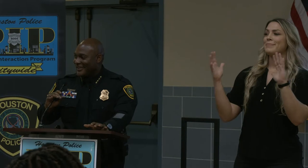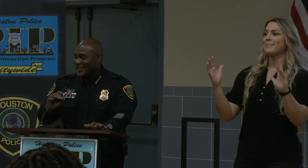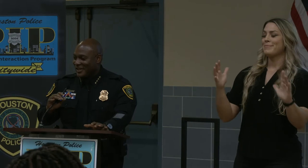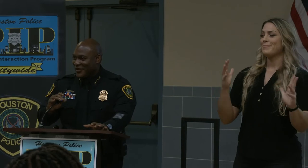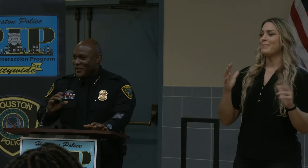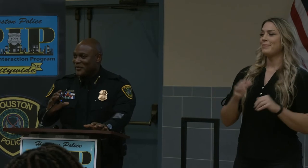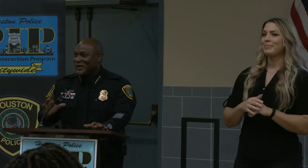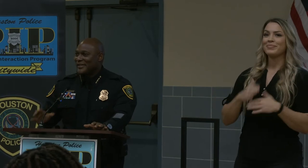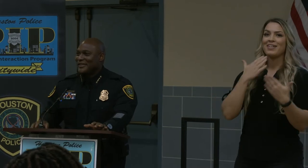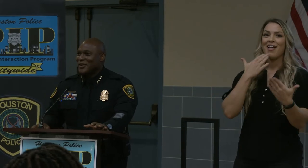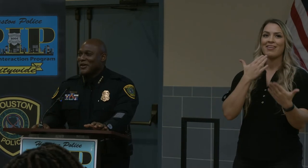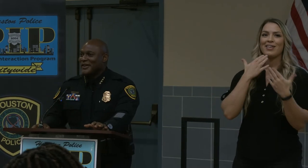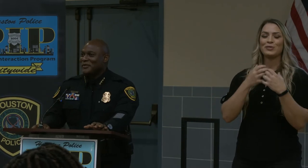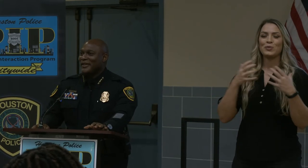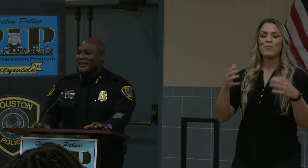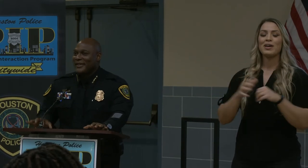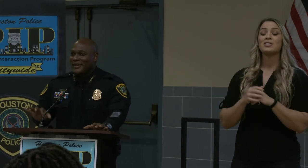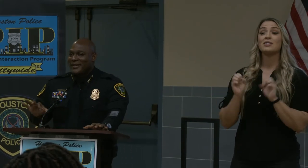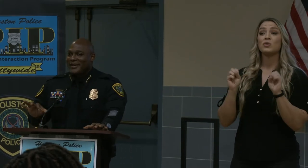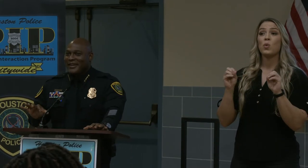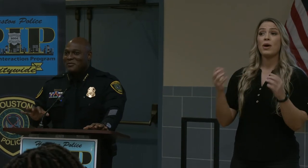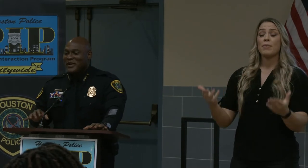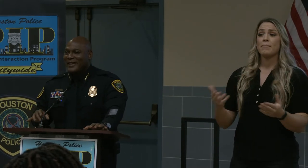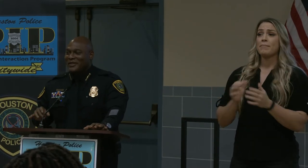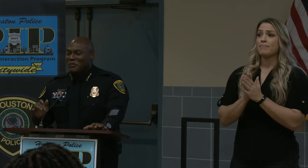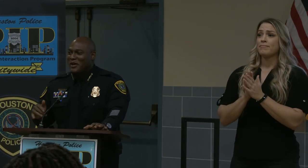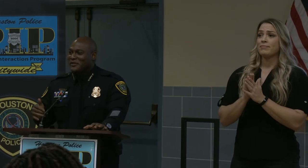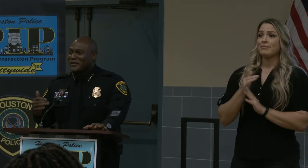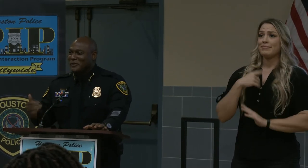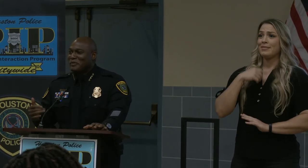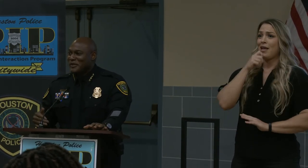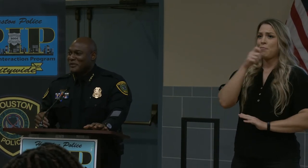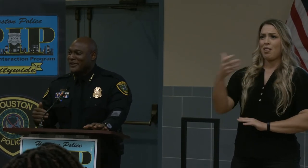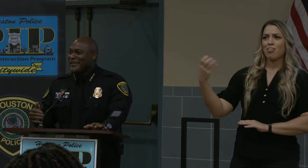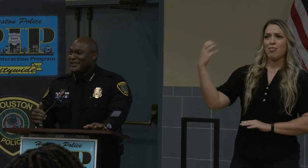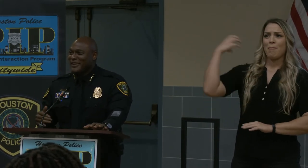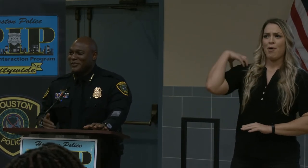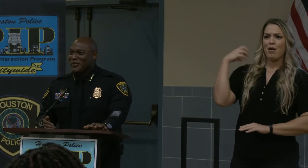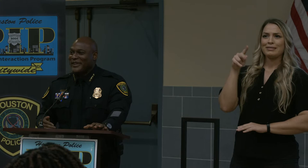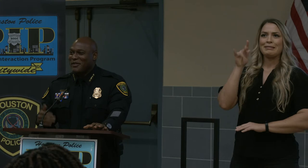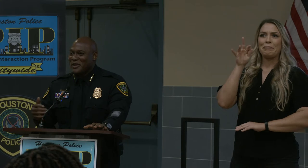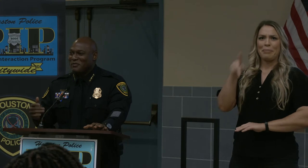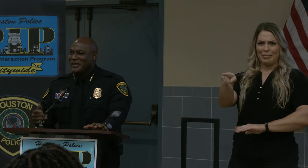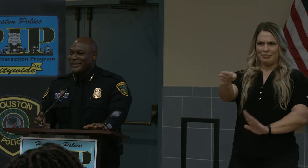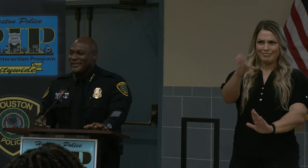Thank y'all very much. So I'm not the boss of the PIP. Let's get that straight. I may be the Chief,